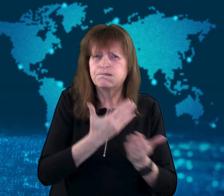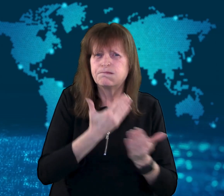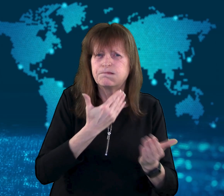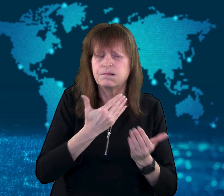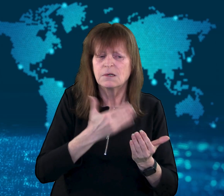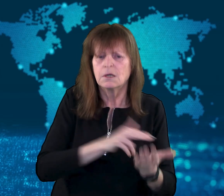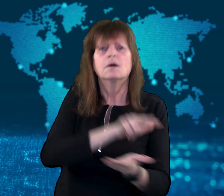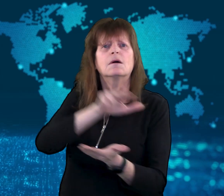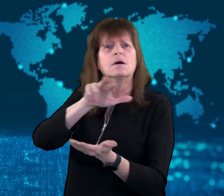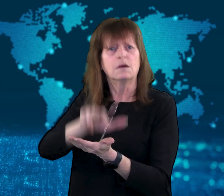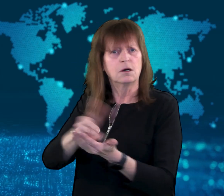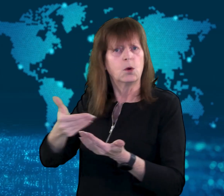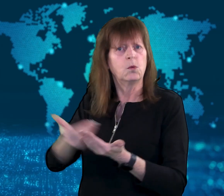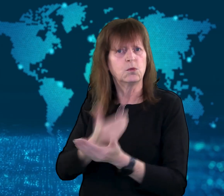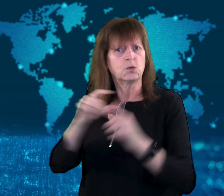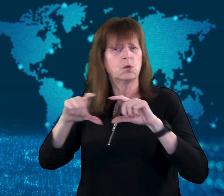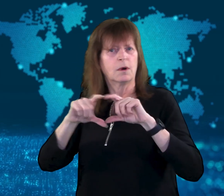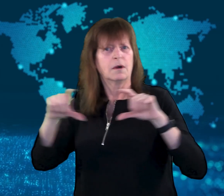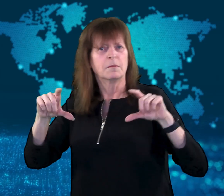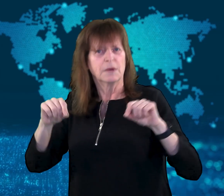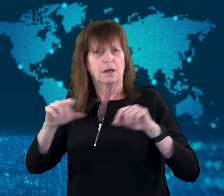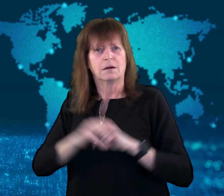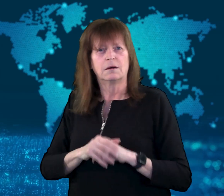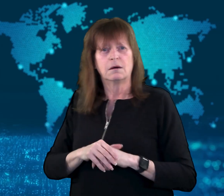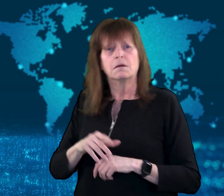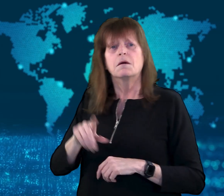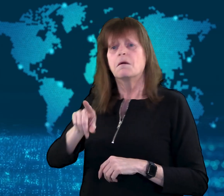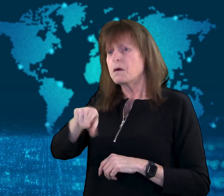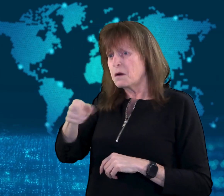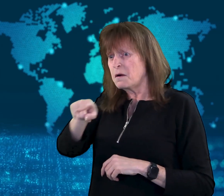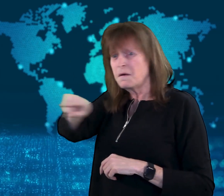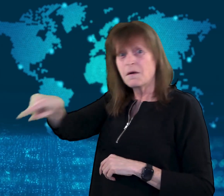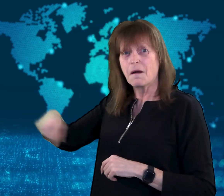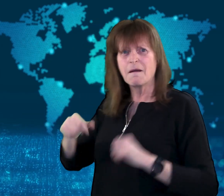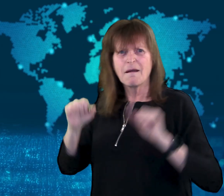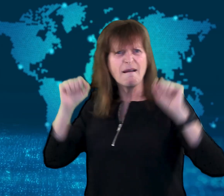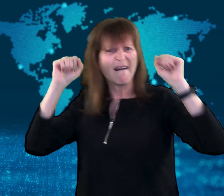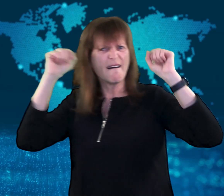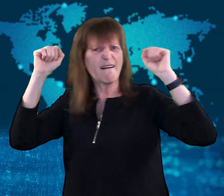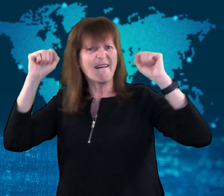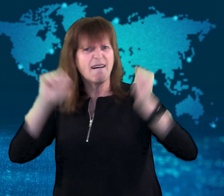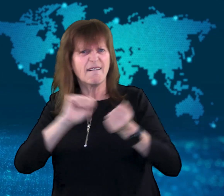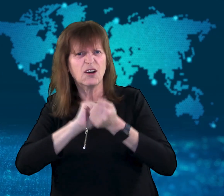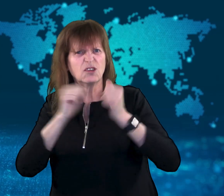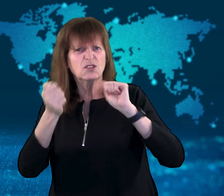Australia's government was consulted and has approved the new bill.